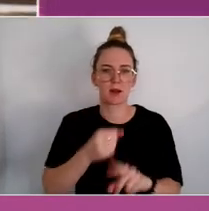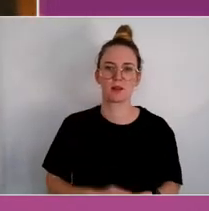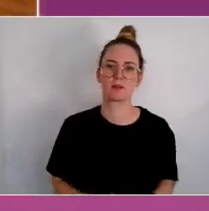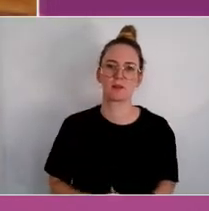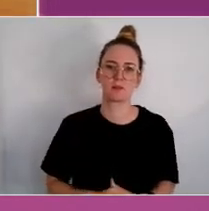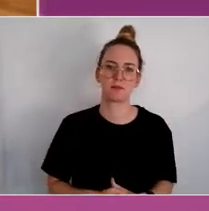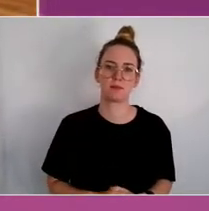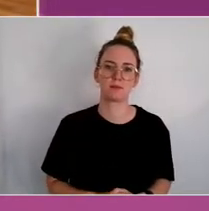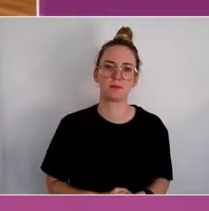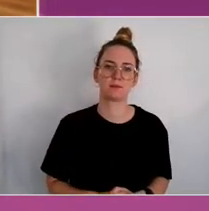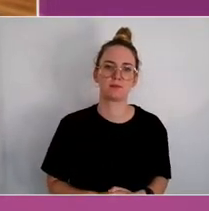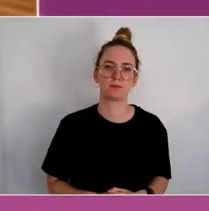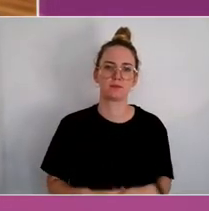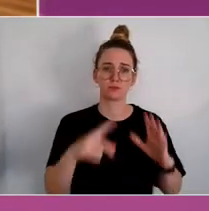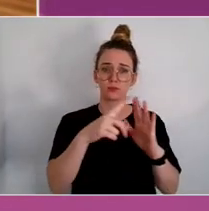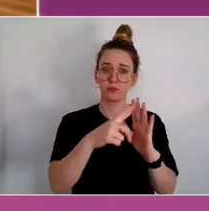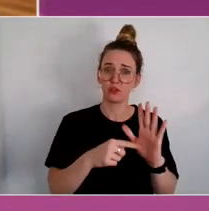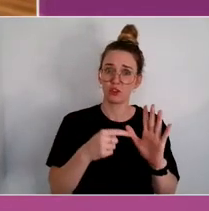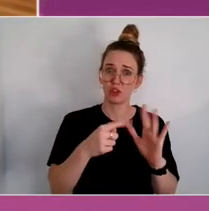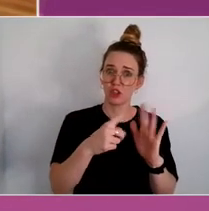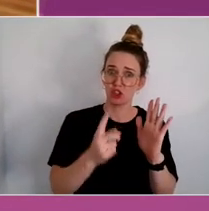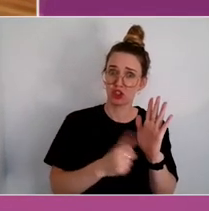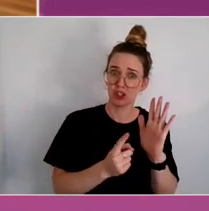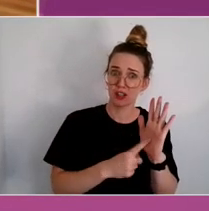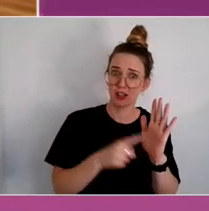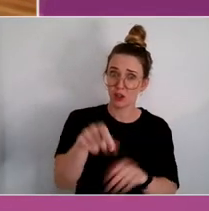Yeah, well... As a researcher.